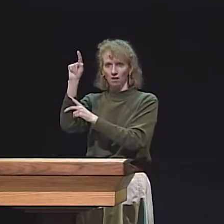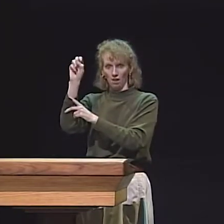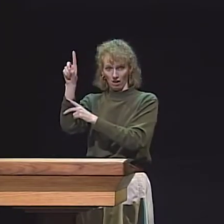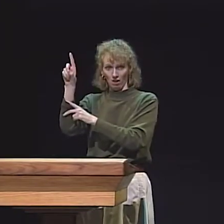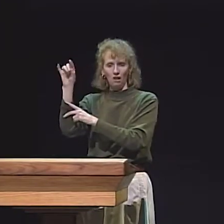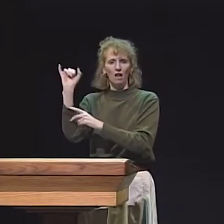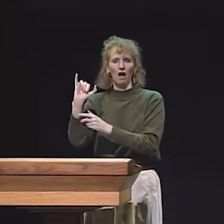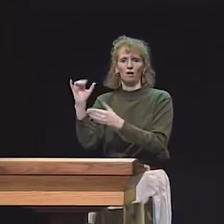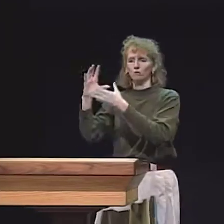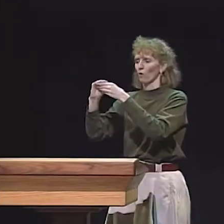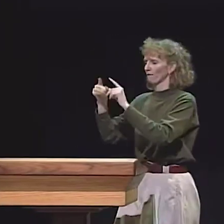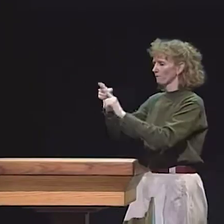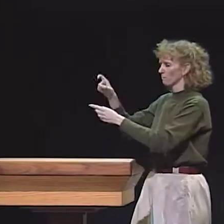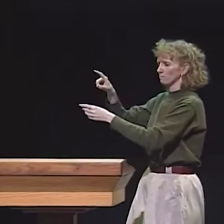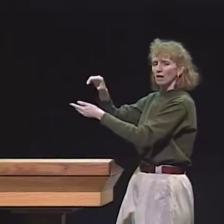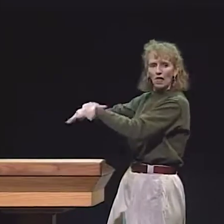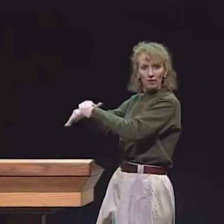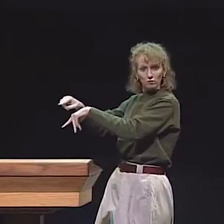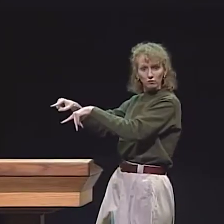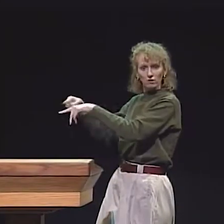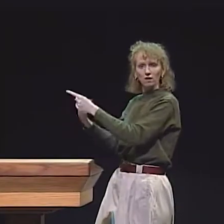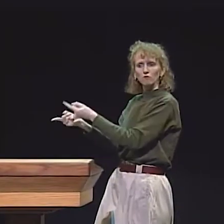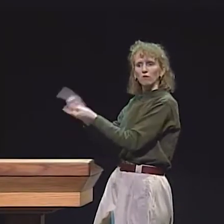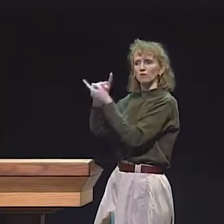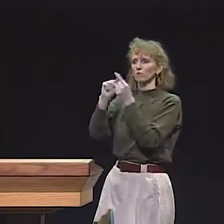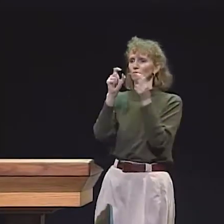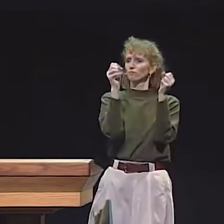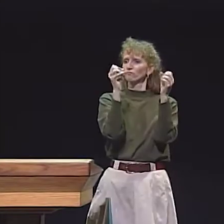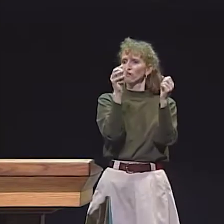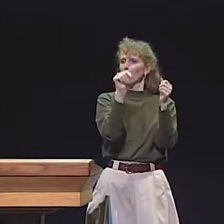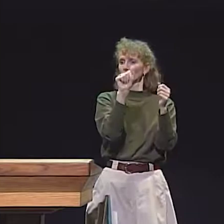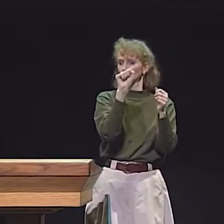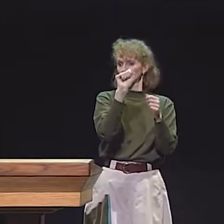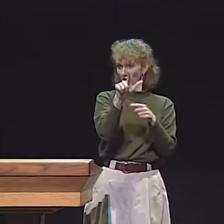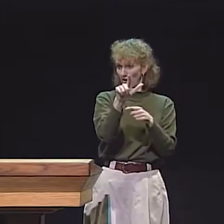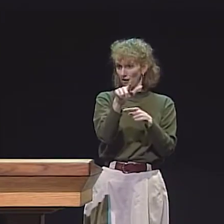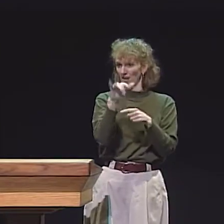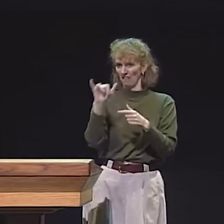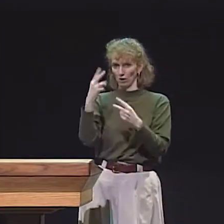AND ANOTHER GROUP ARE STORIES THAT ARE TRANSLATED FROM ENGLISH INTO ASL.